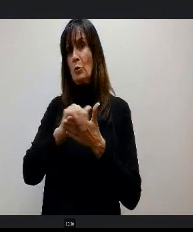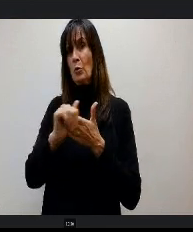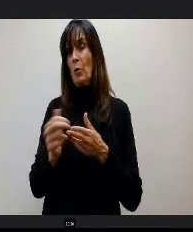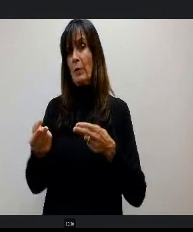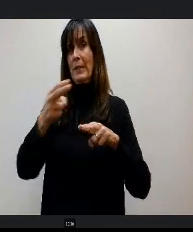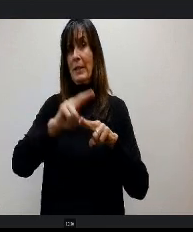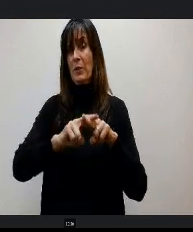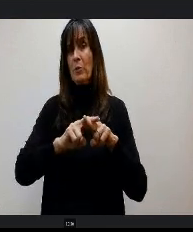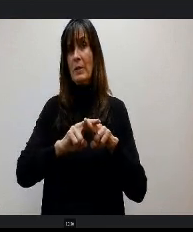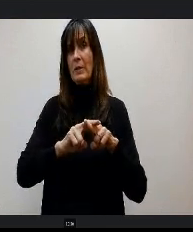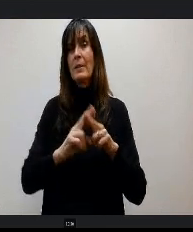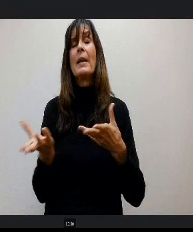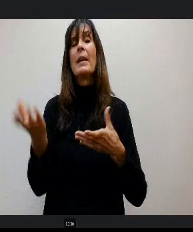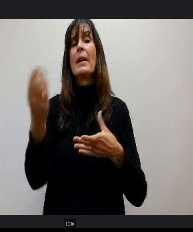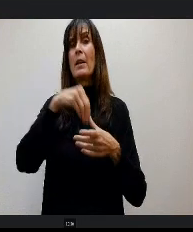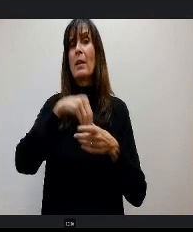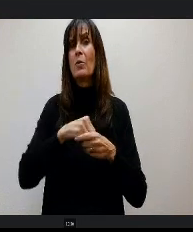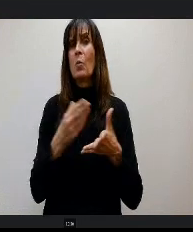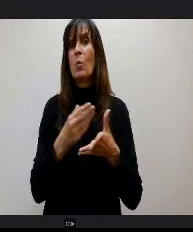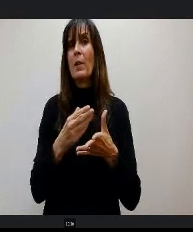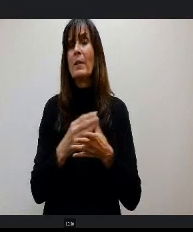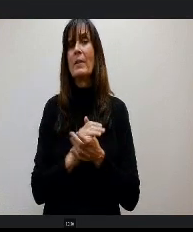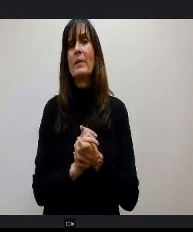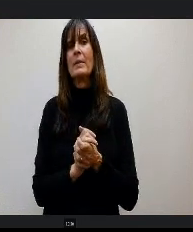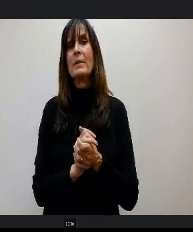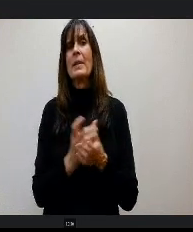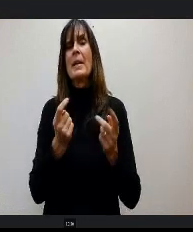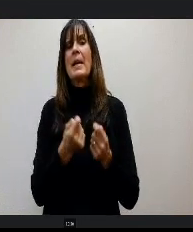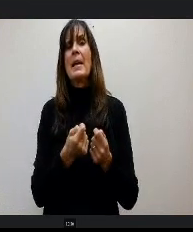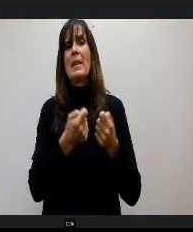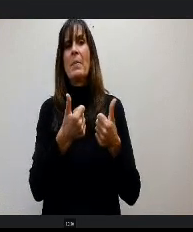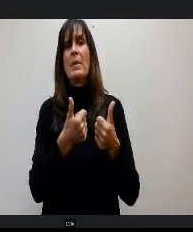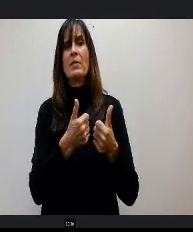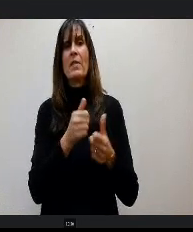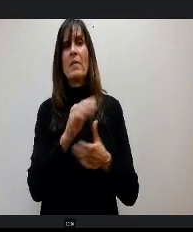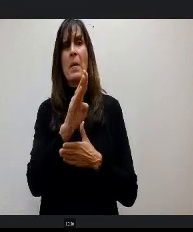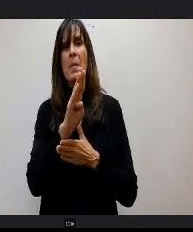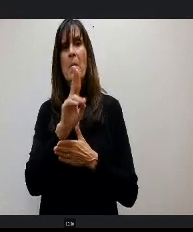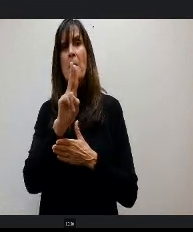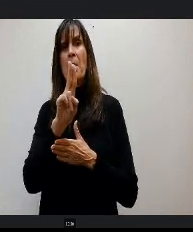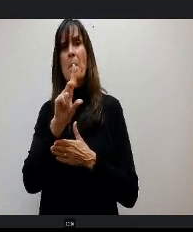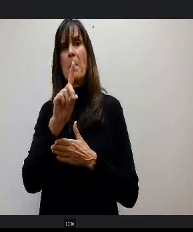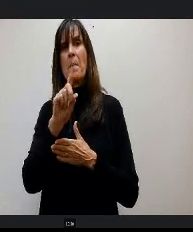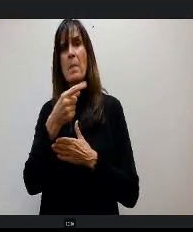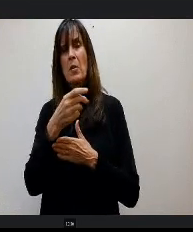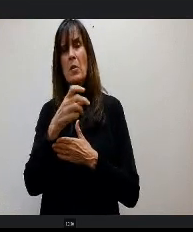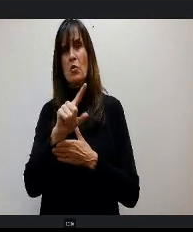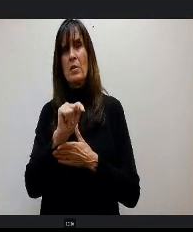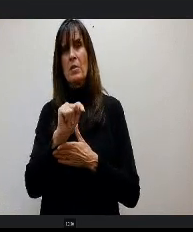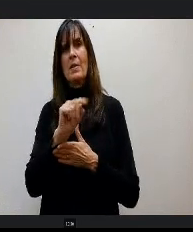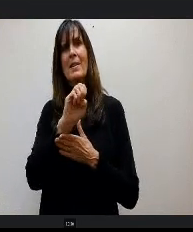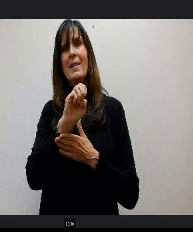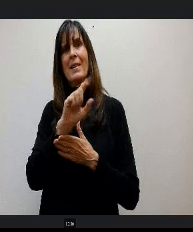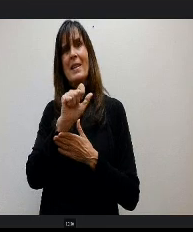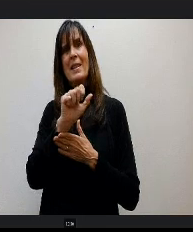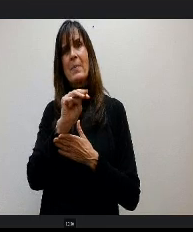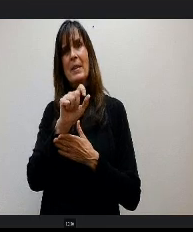includes elimination of the budget stabilization factor. Also on page two, we talk about student enrollment